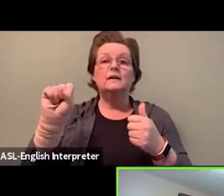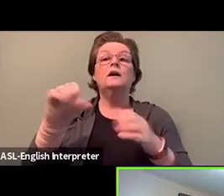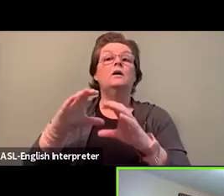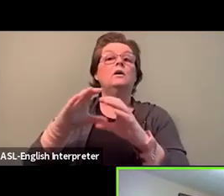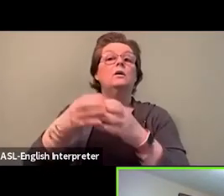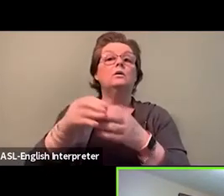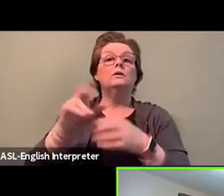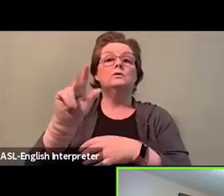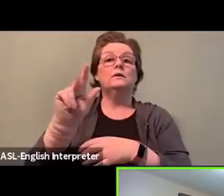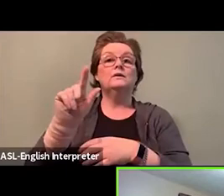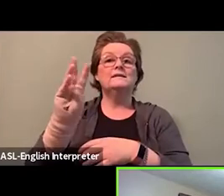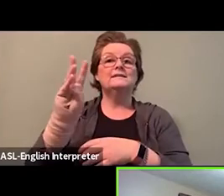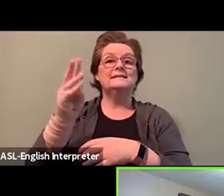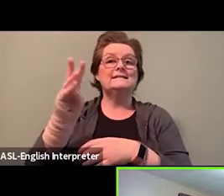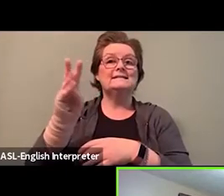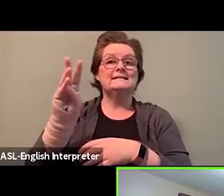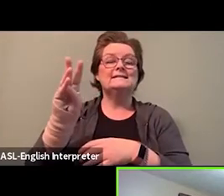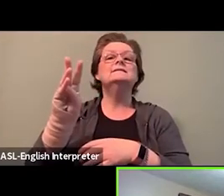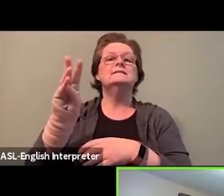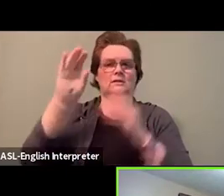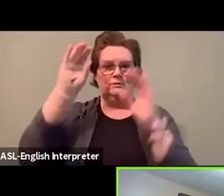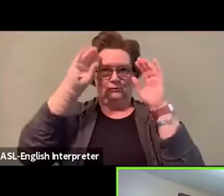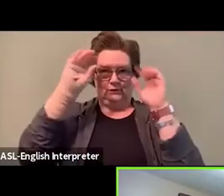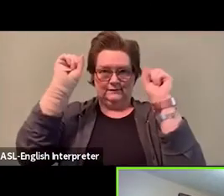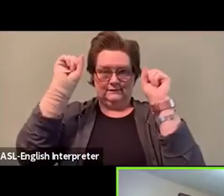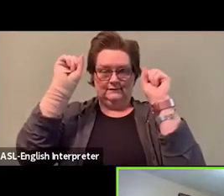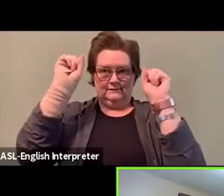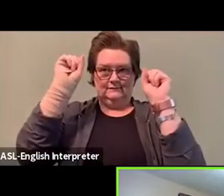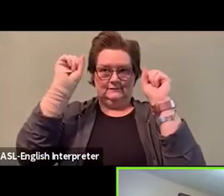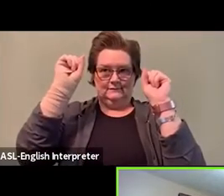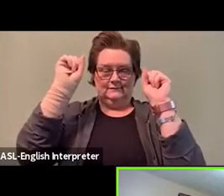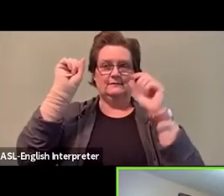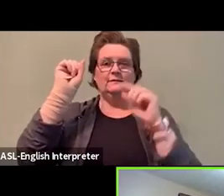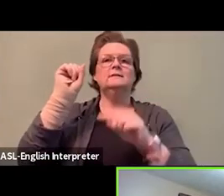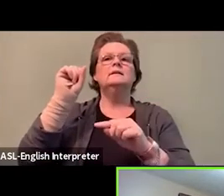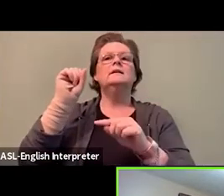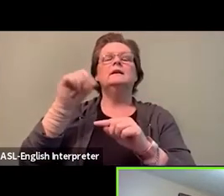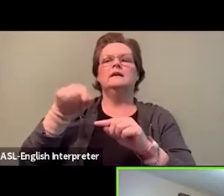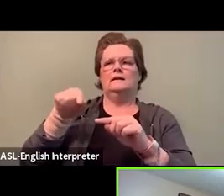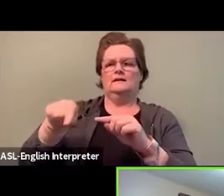representing bargaining unit workers at the Children's Aid Society of Toronto.